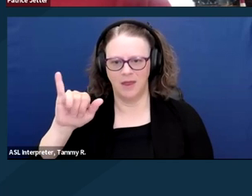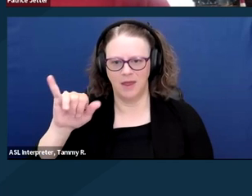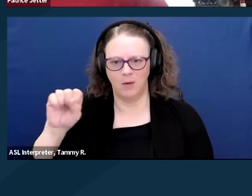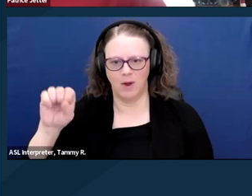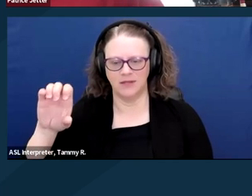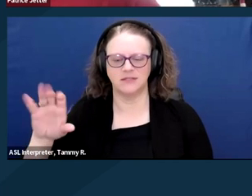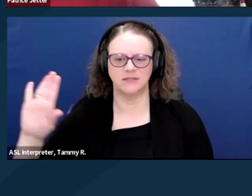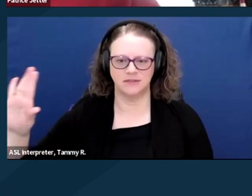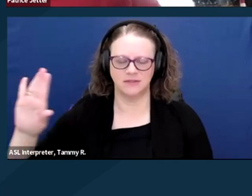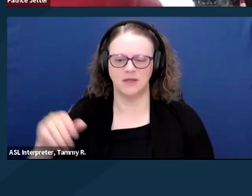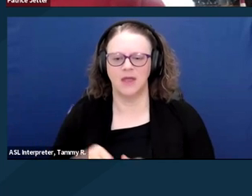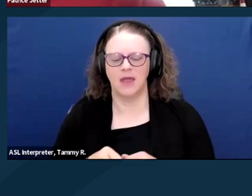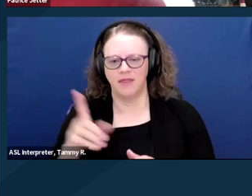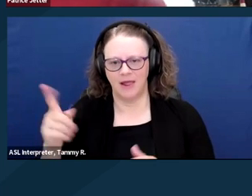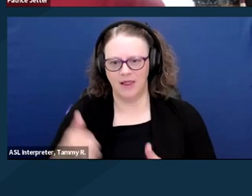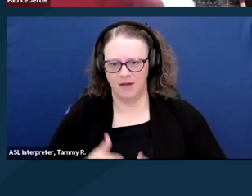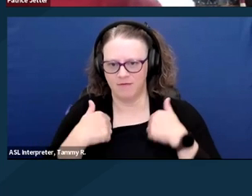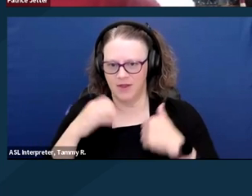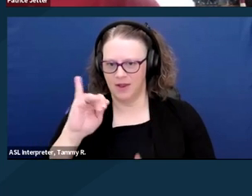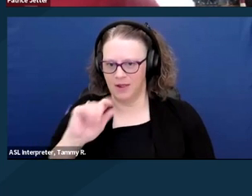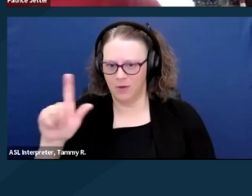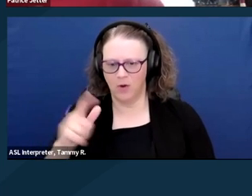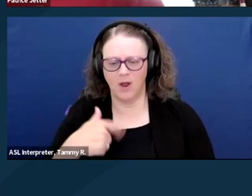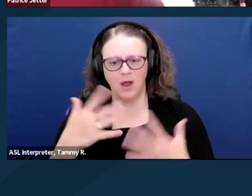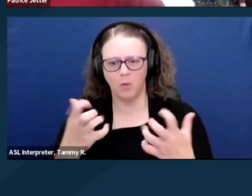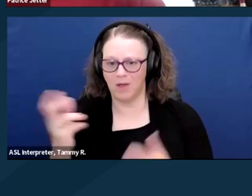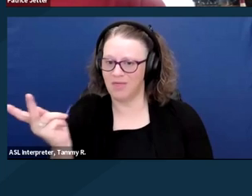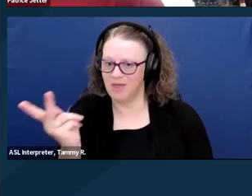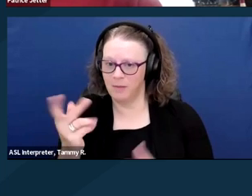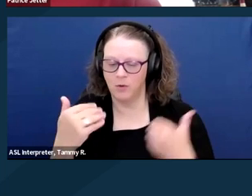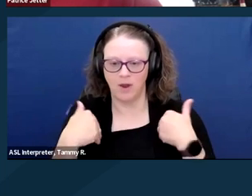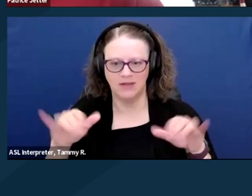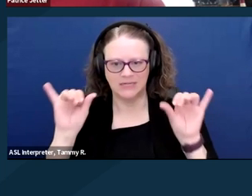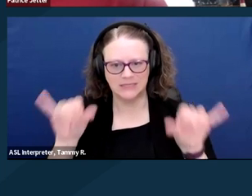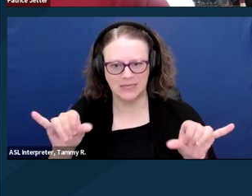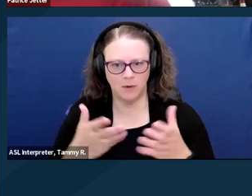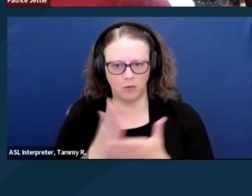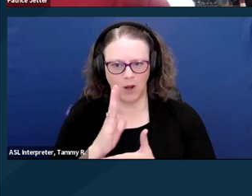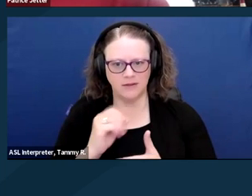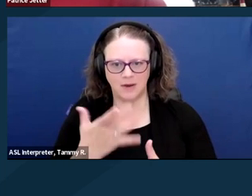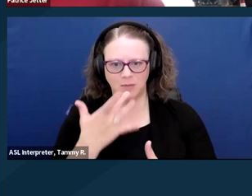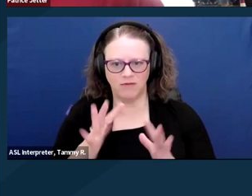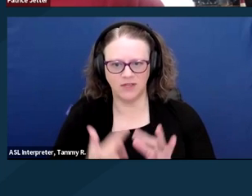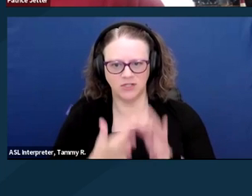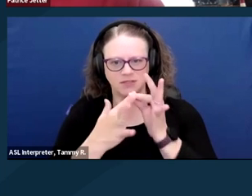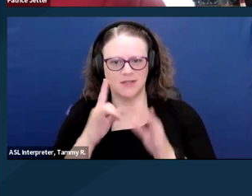And I would like to see them be able to have the same rights and privileges as everyone else